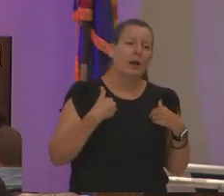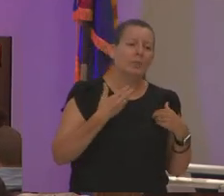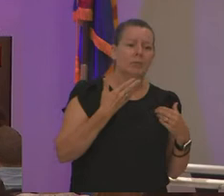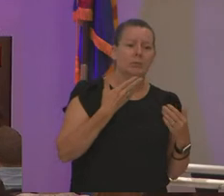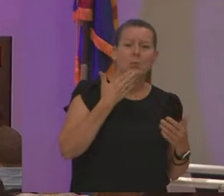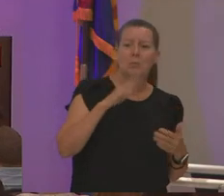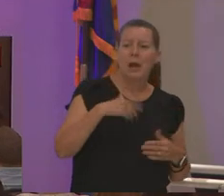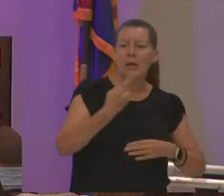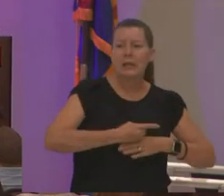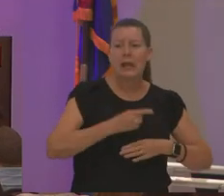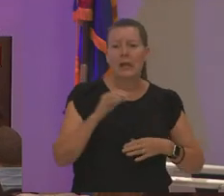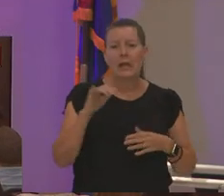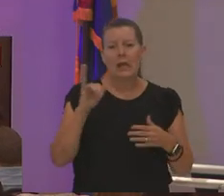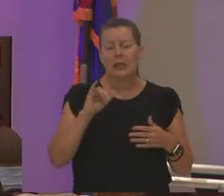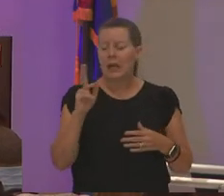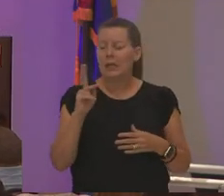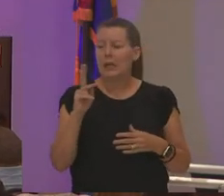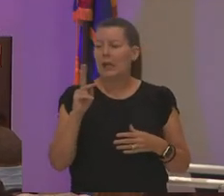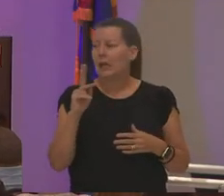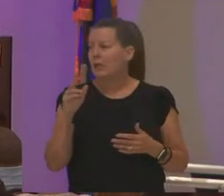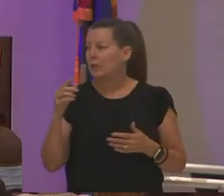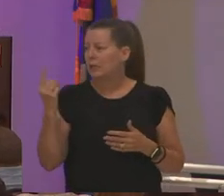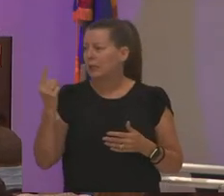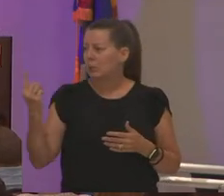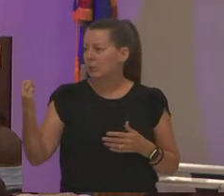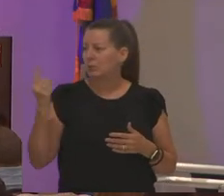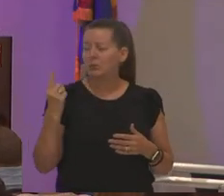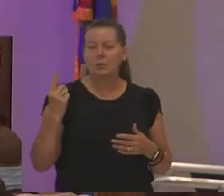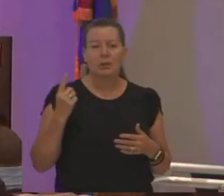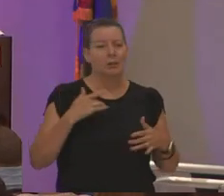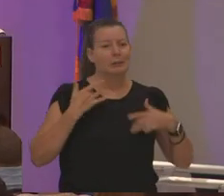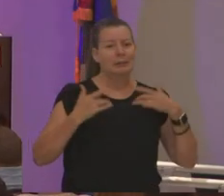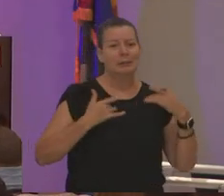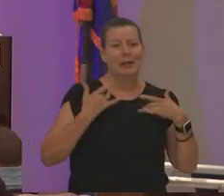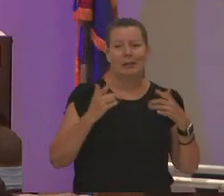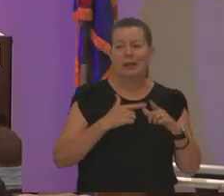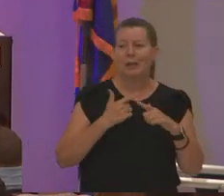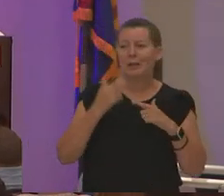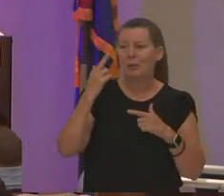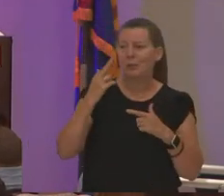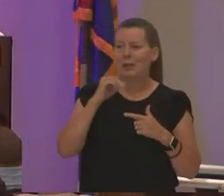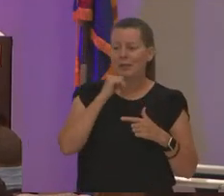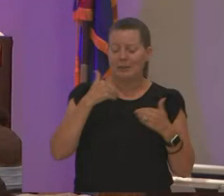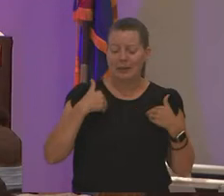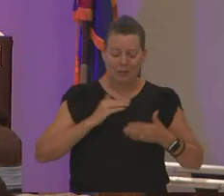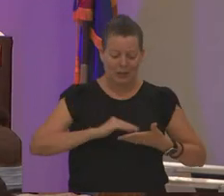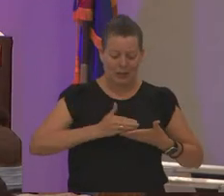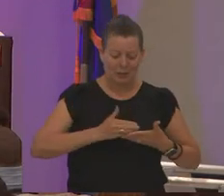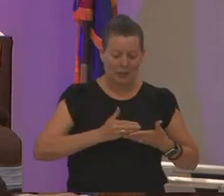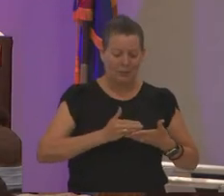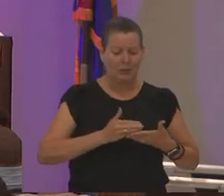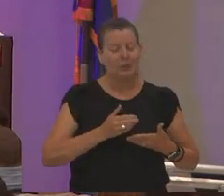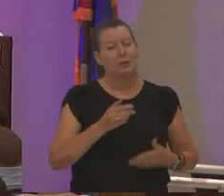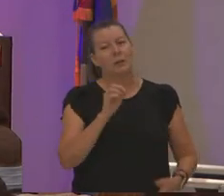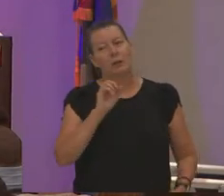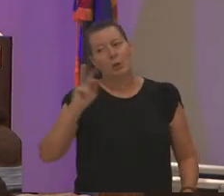carmen today came into work and she said i got here and i was all excited he said then i realized i didn't have my laptop so i had to turn around and go home